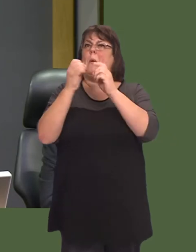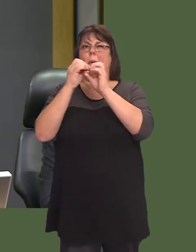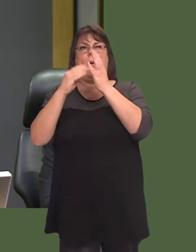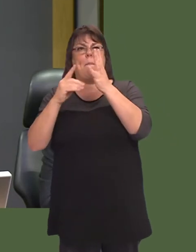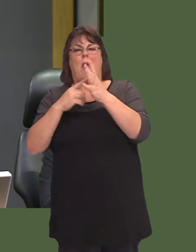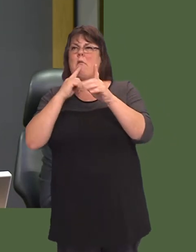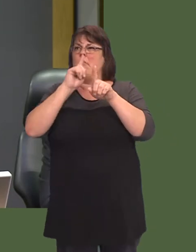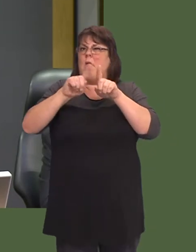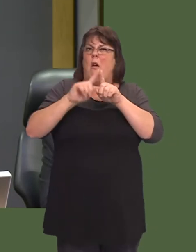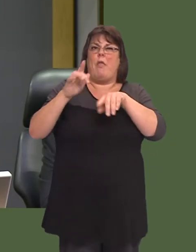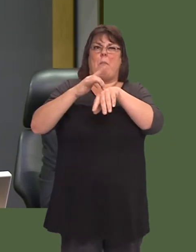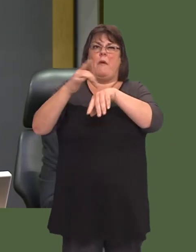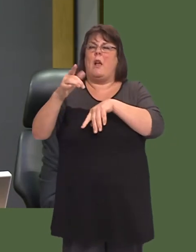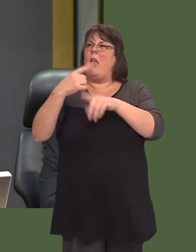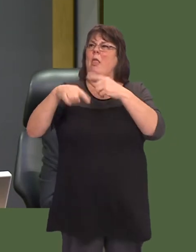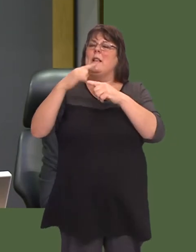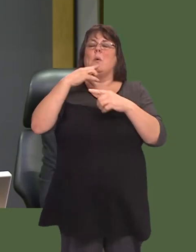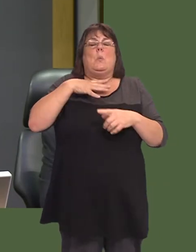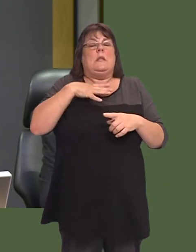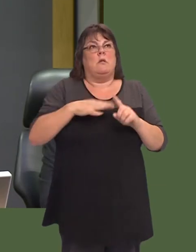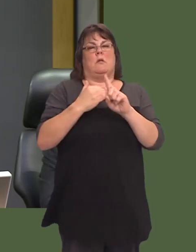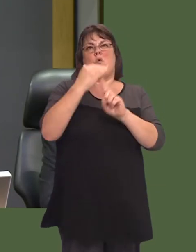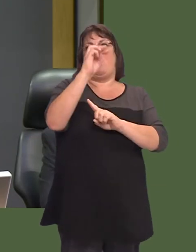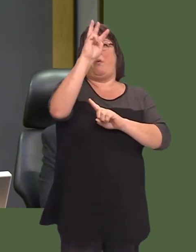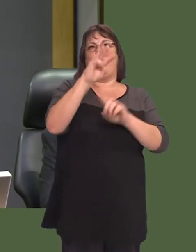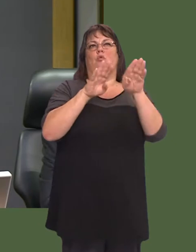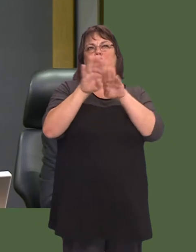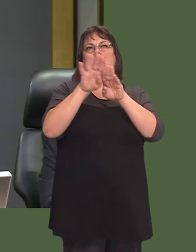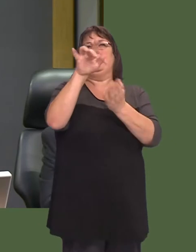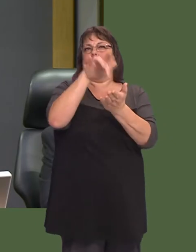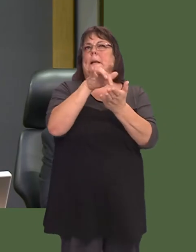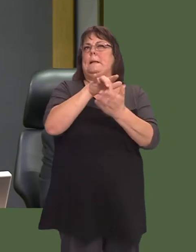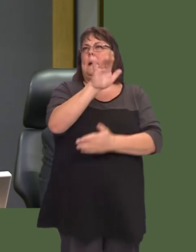and there is a distinct needóitís been provenófor a training centre somewhere in north Wales.